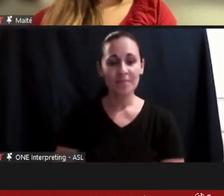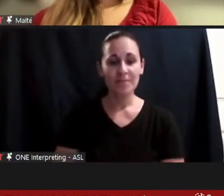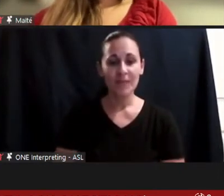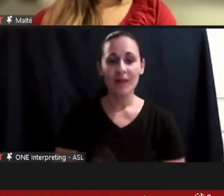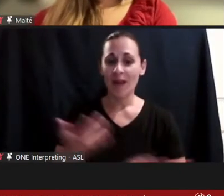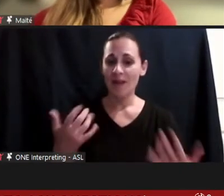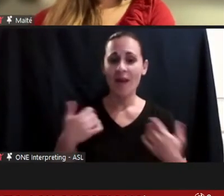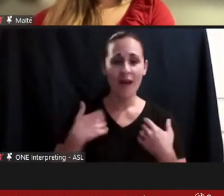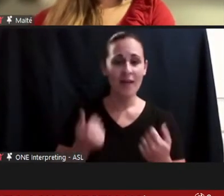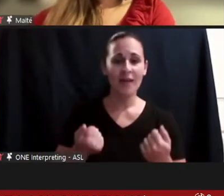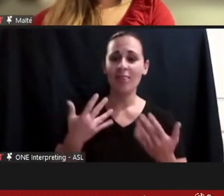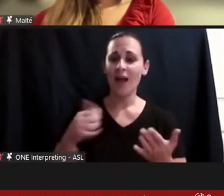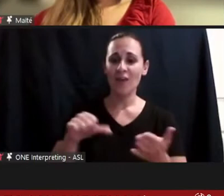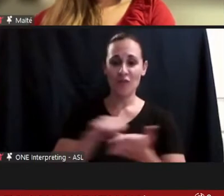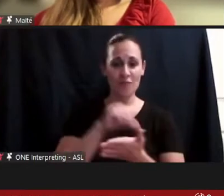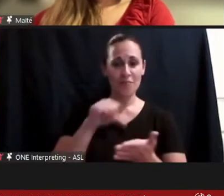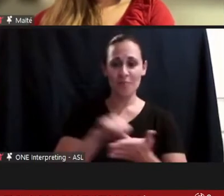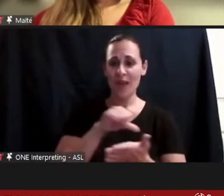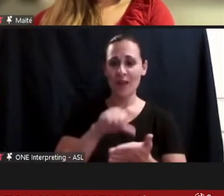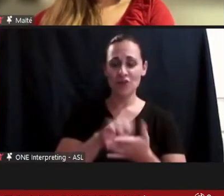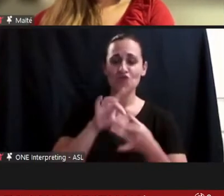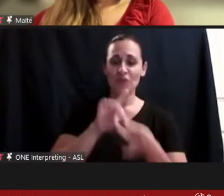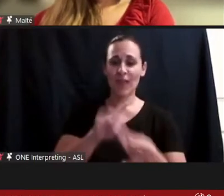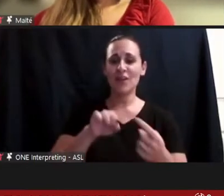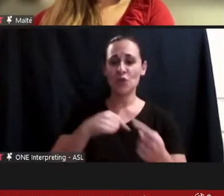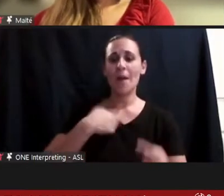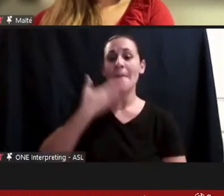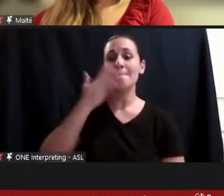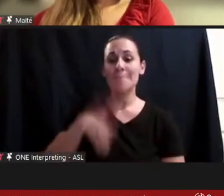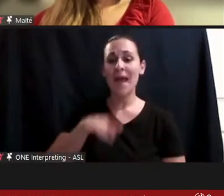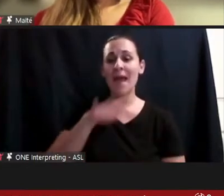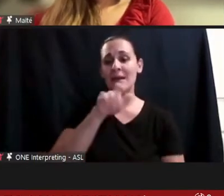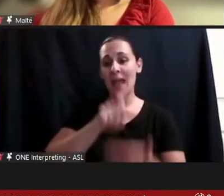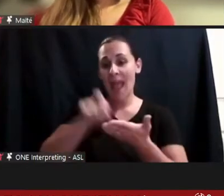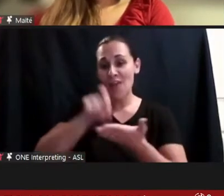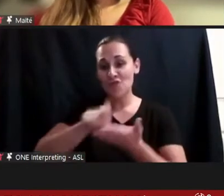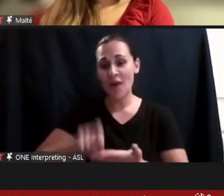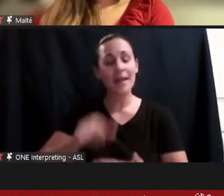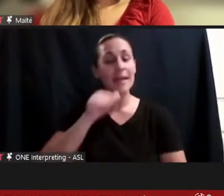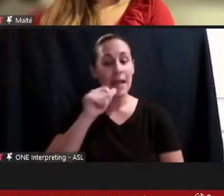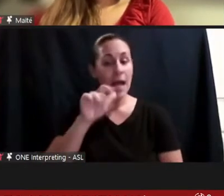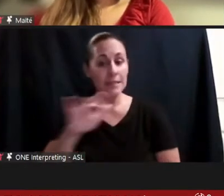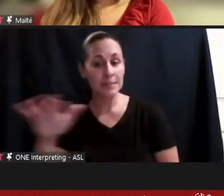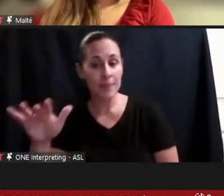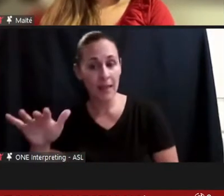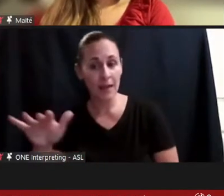handwriting that about my spelling, but it was all those anxieties that I would